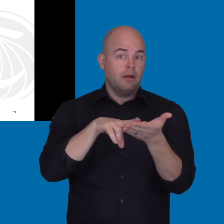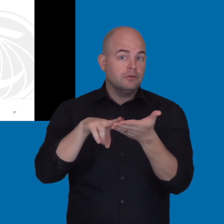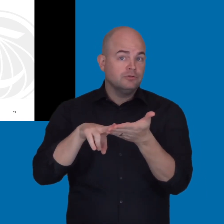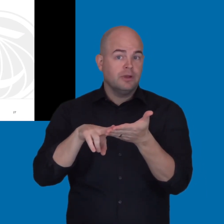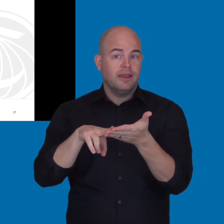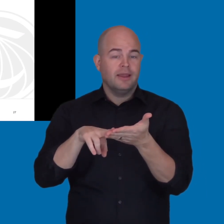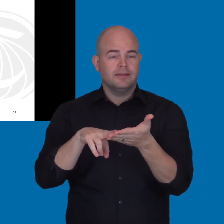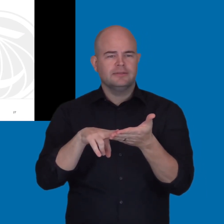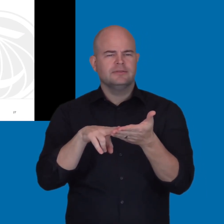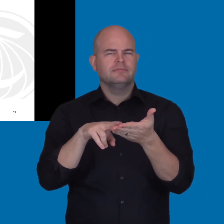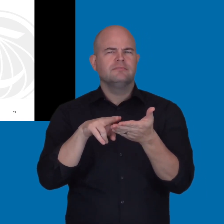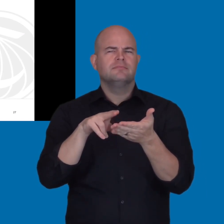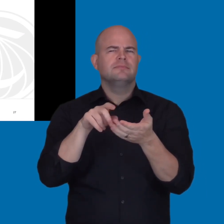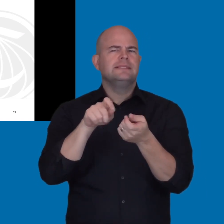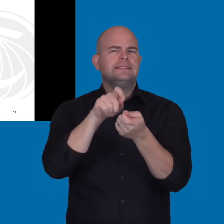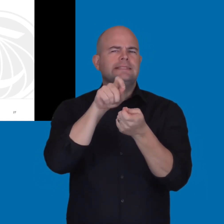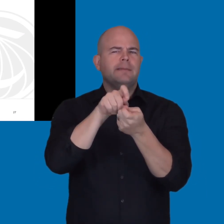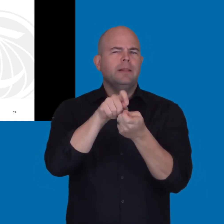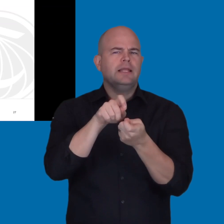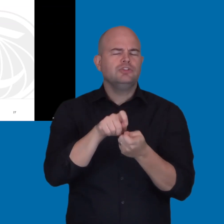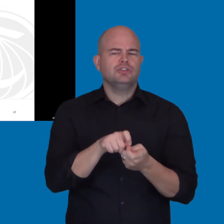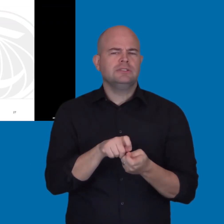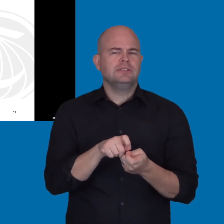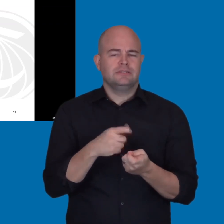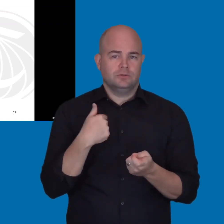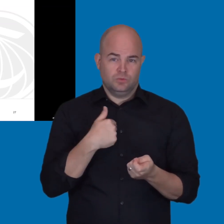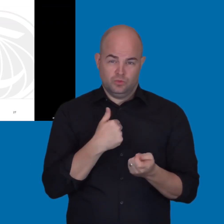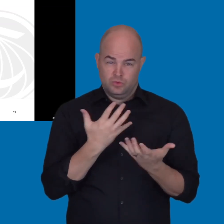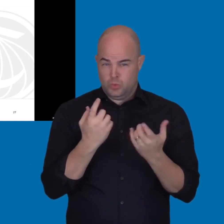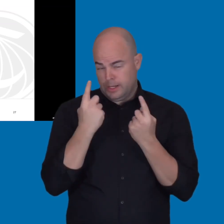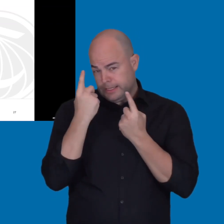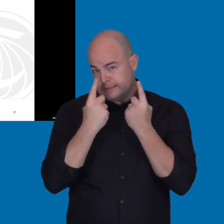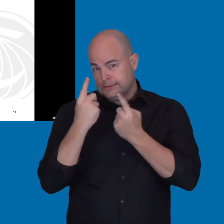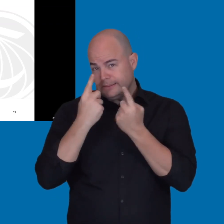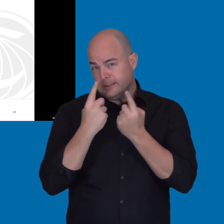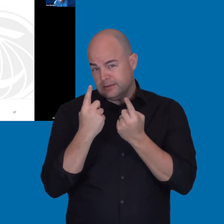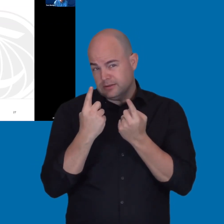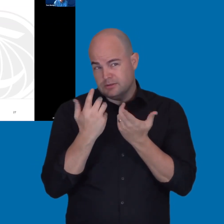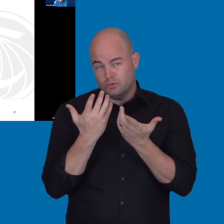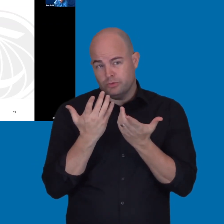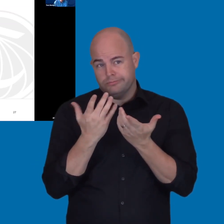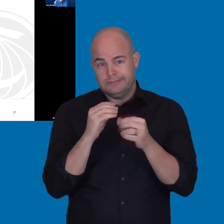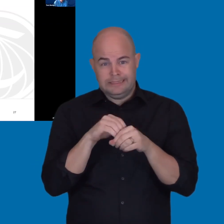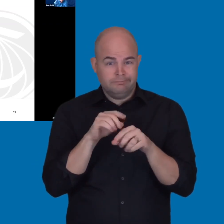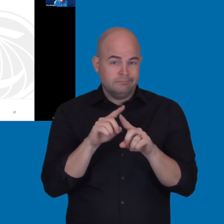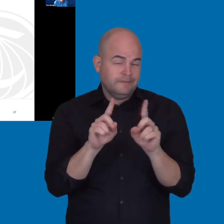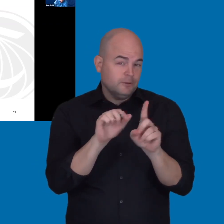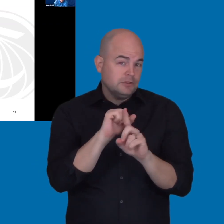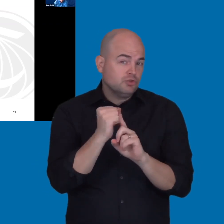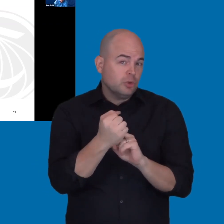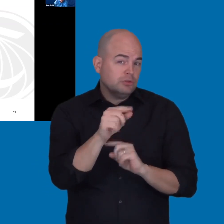Or of accessibility contract stipulations that we might want